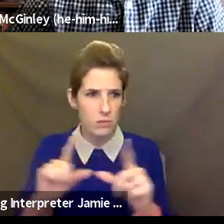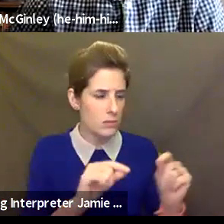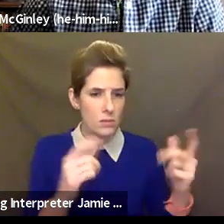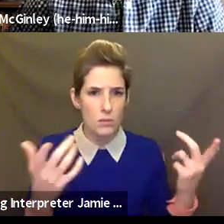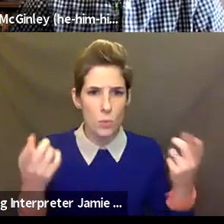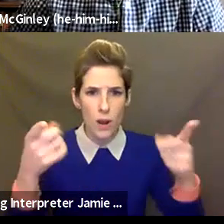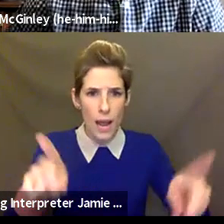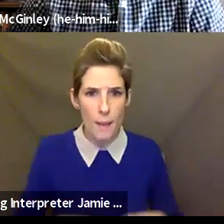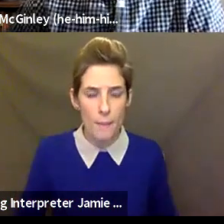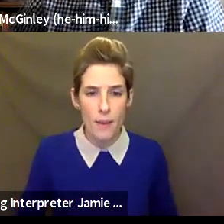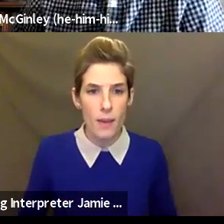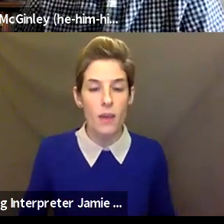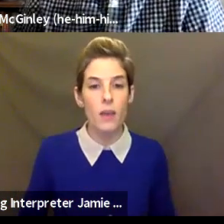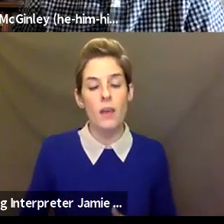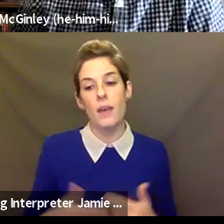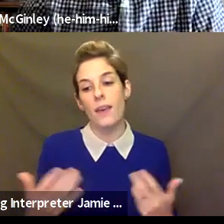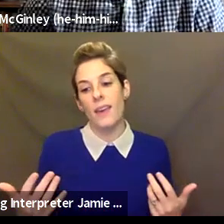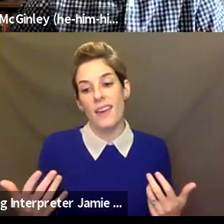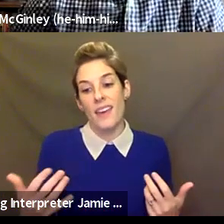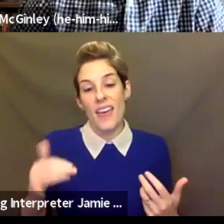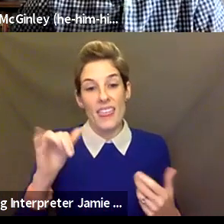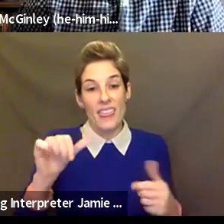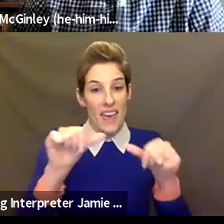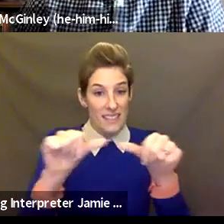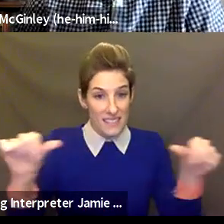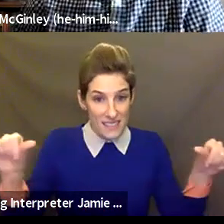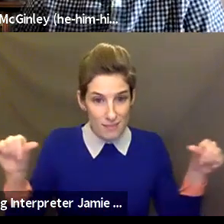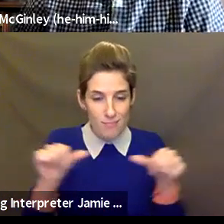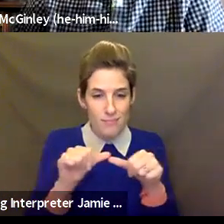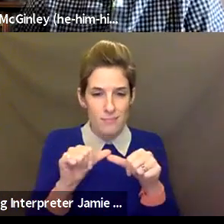you know, just knowing that that space is so important, and with